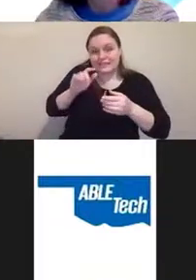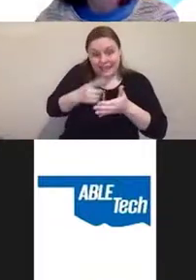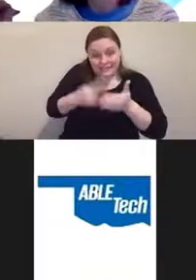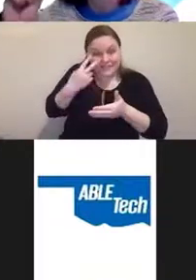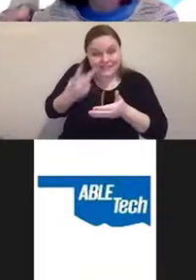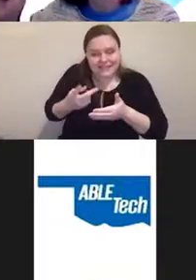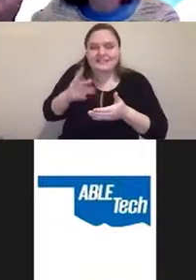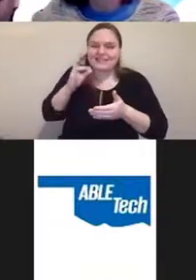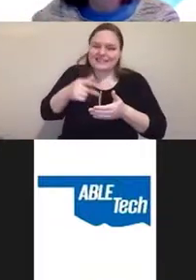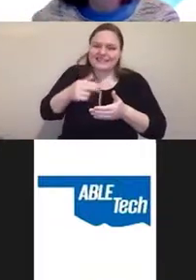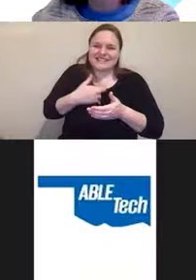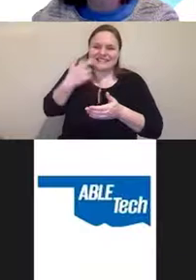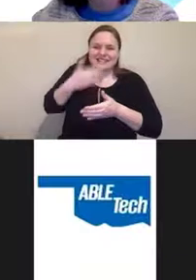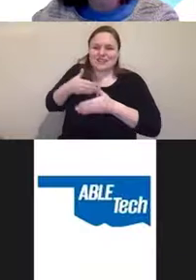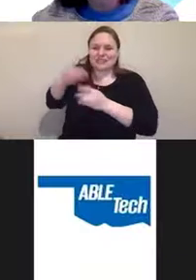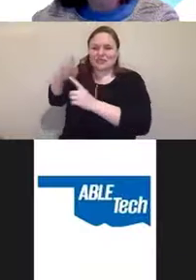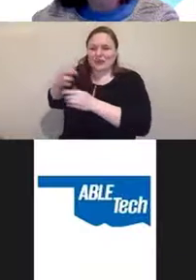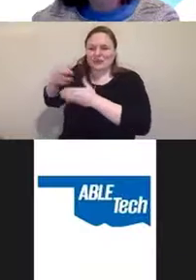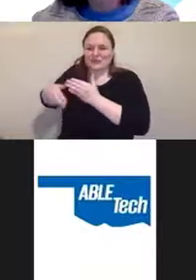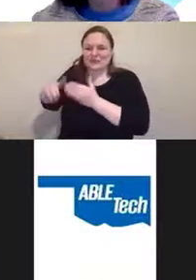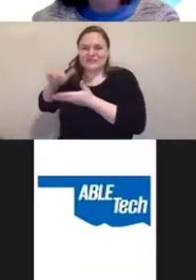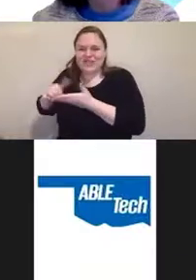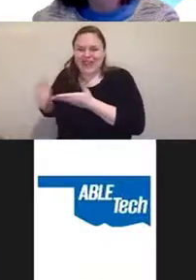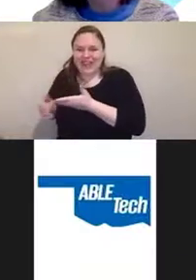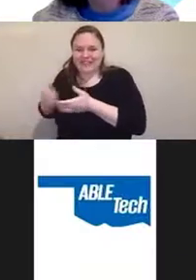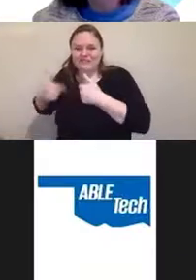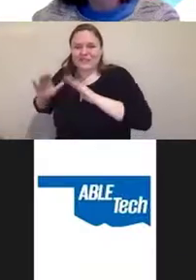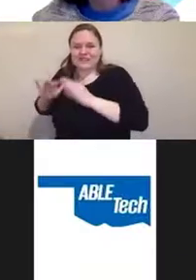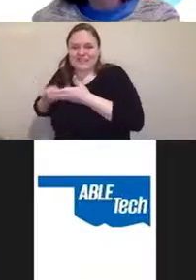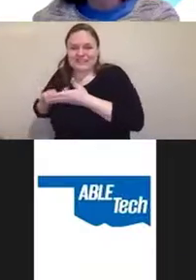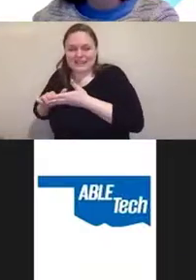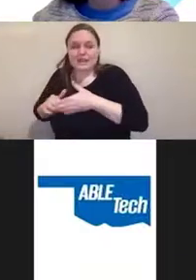Because people are suing, and what's happening is case law,